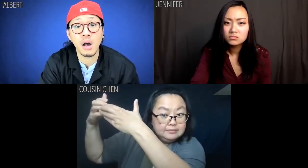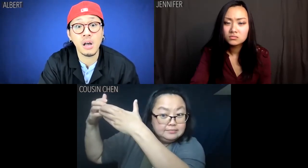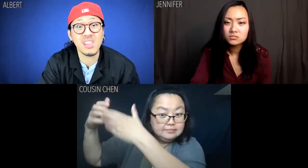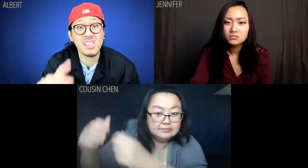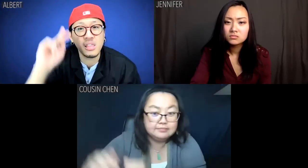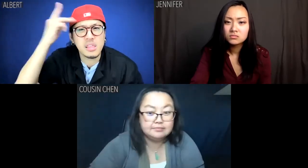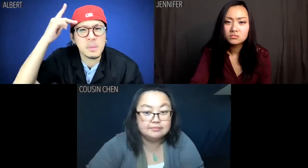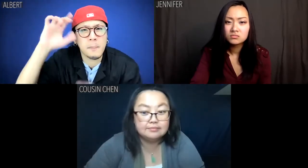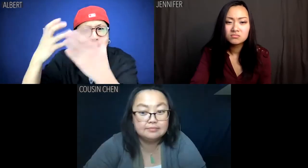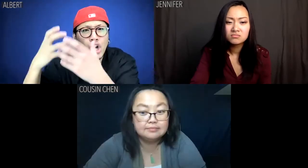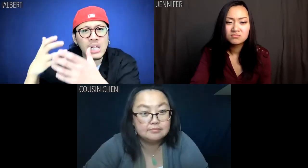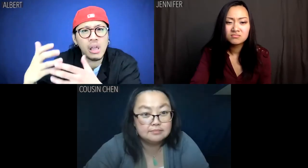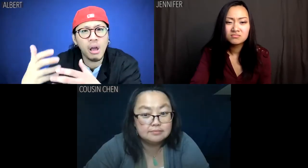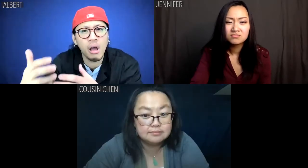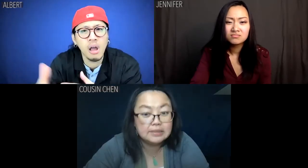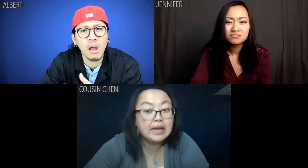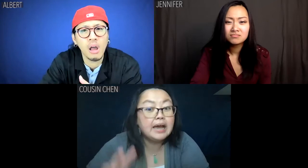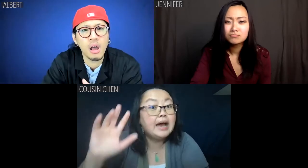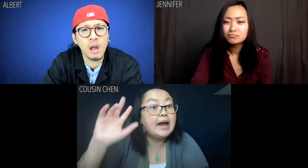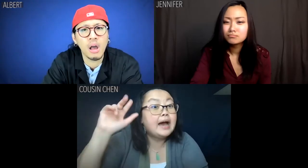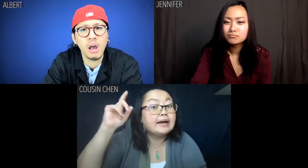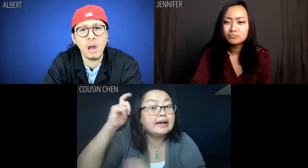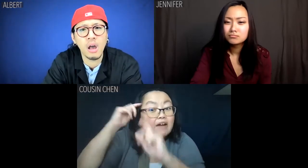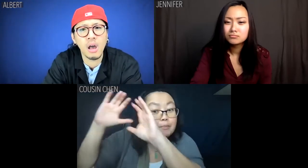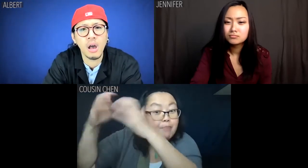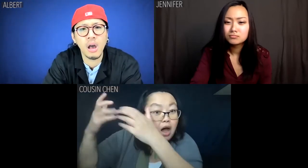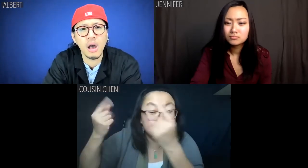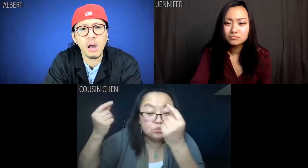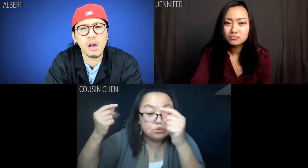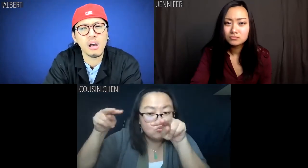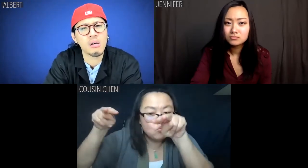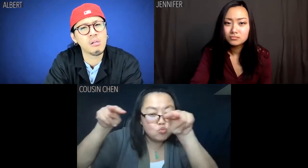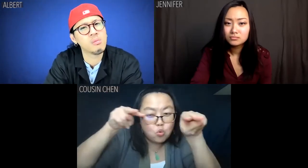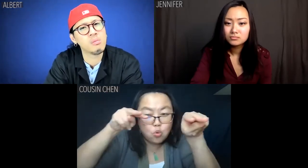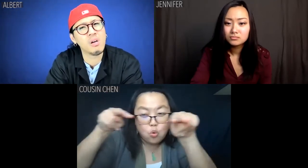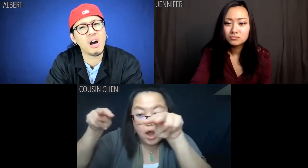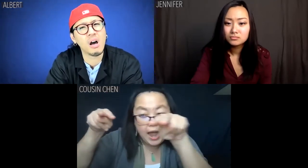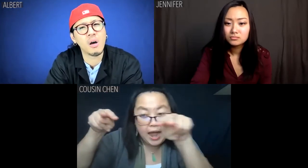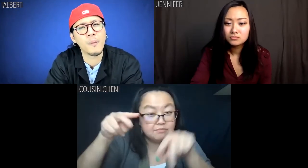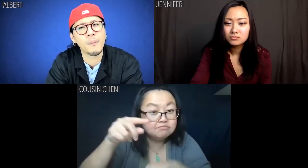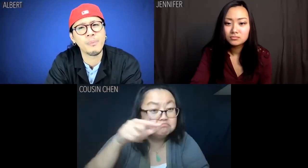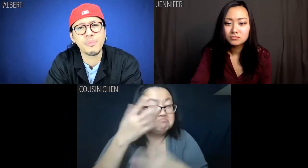Albert: The party? Cousin Chen: The party monitors everything.